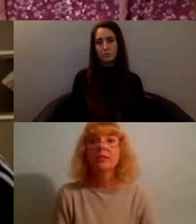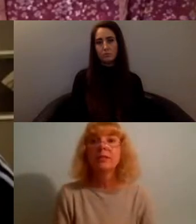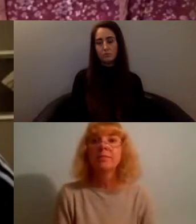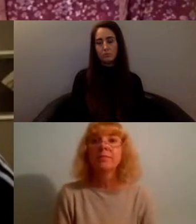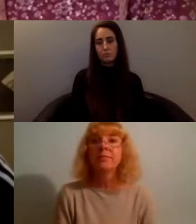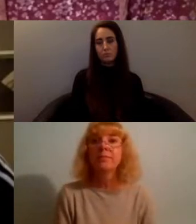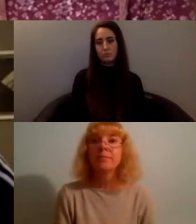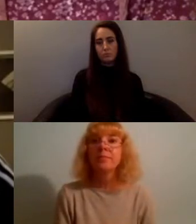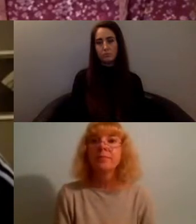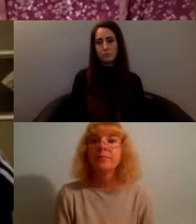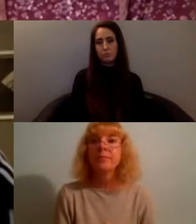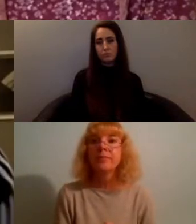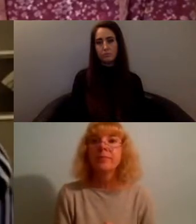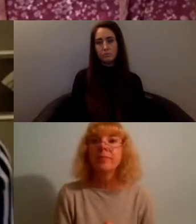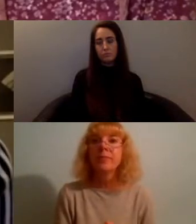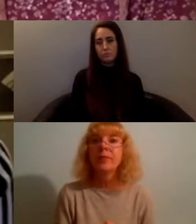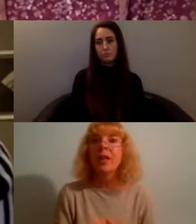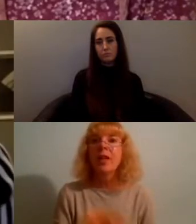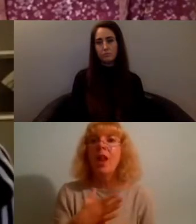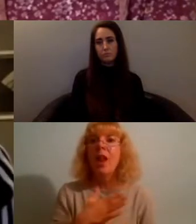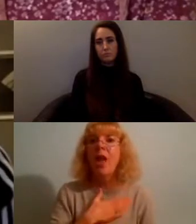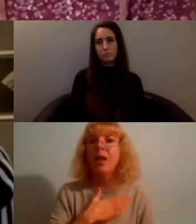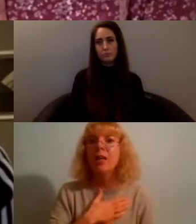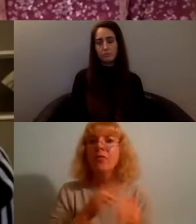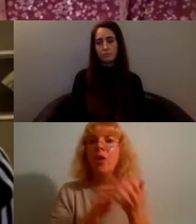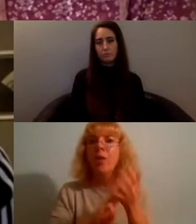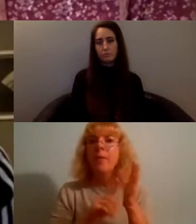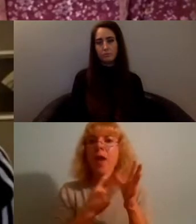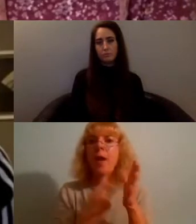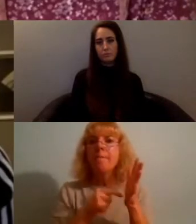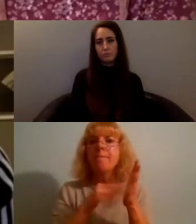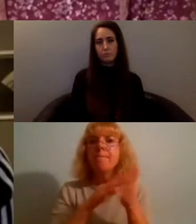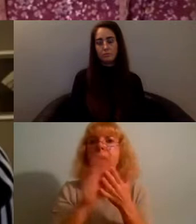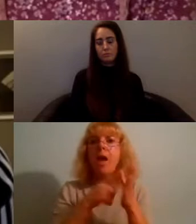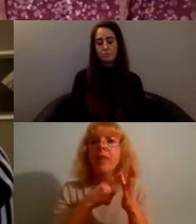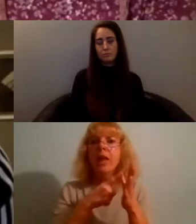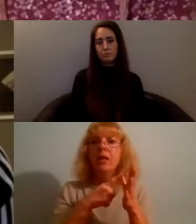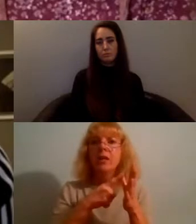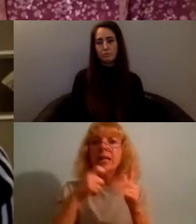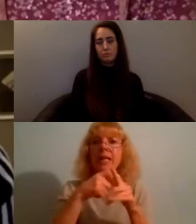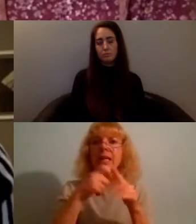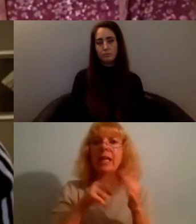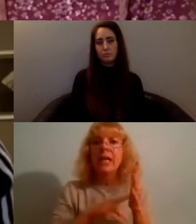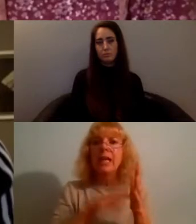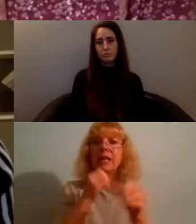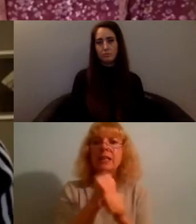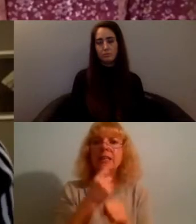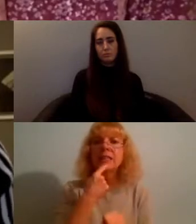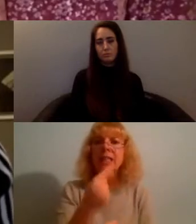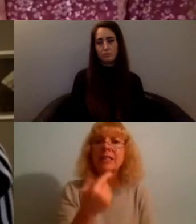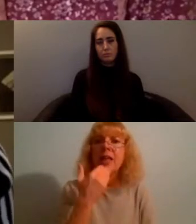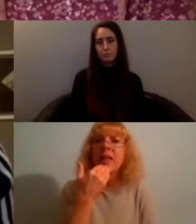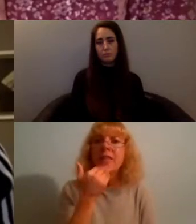i particularly like this one from Martha King she says thank you so much all so many